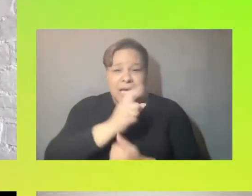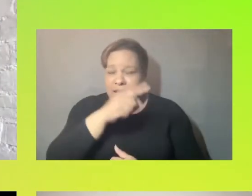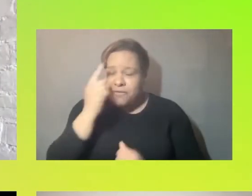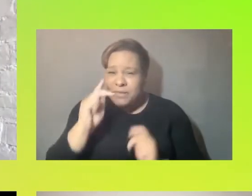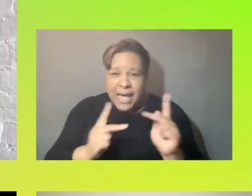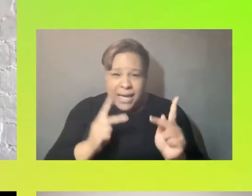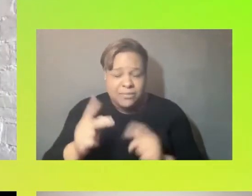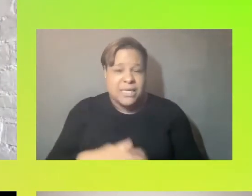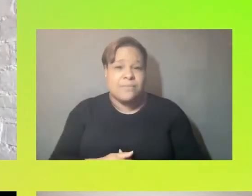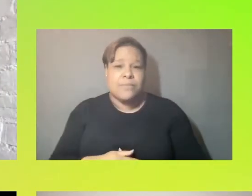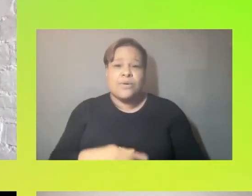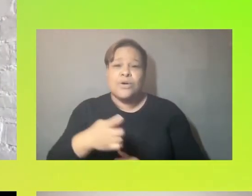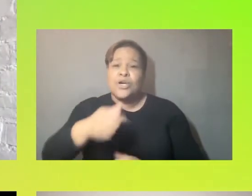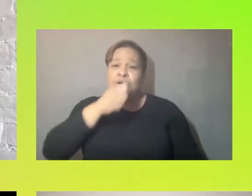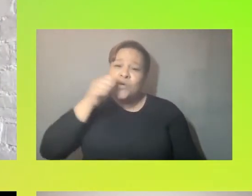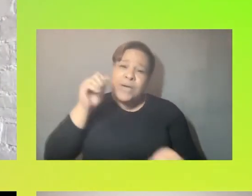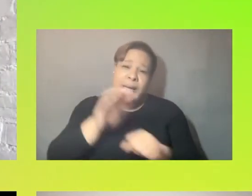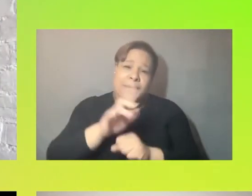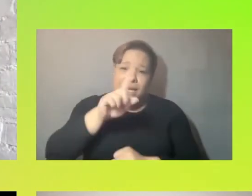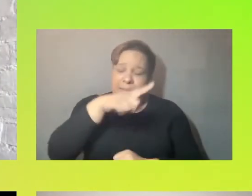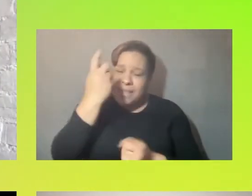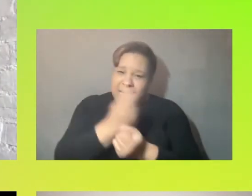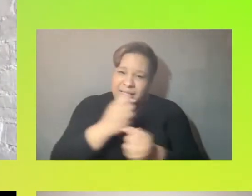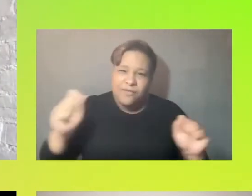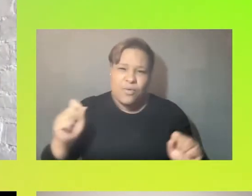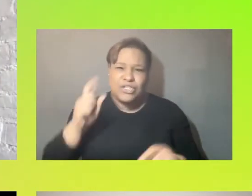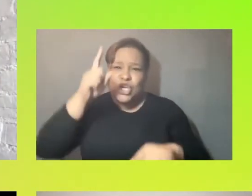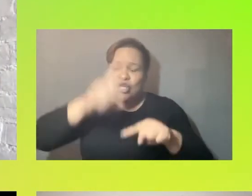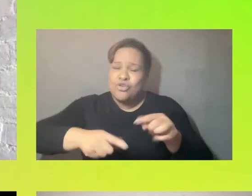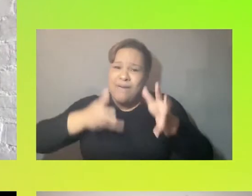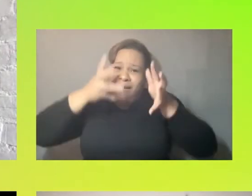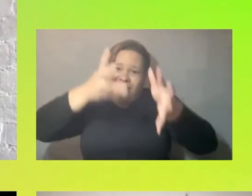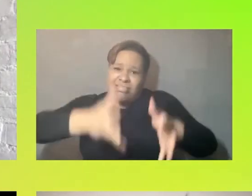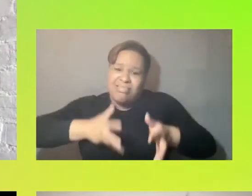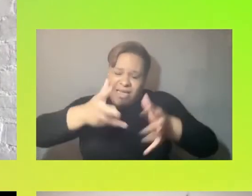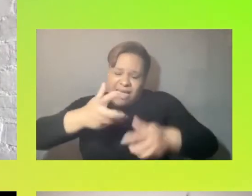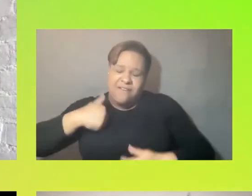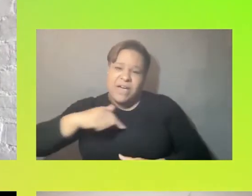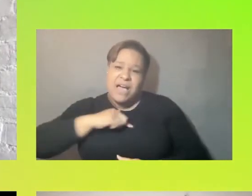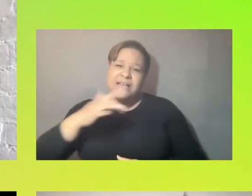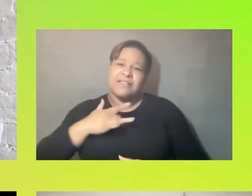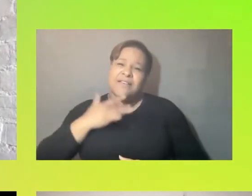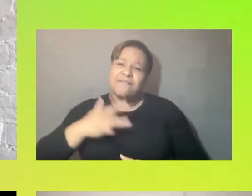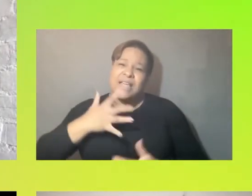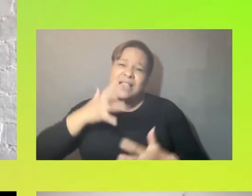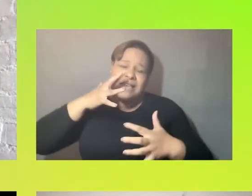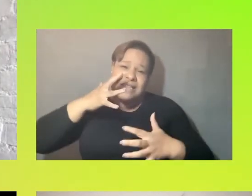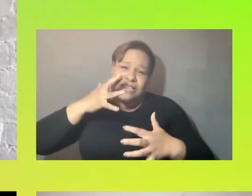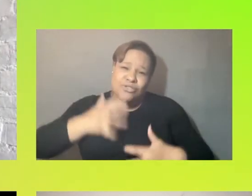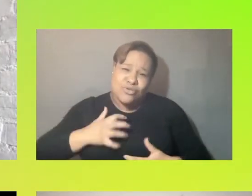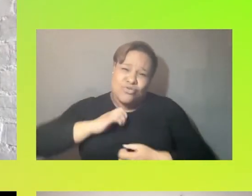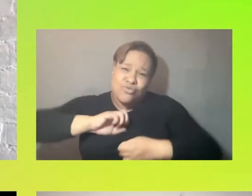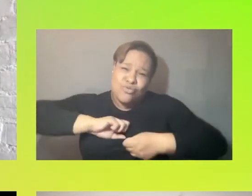you cannot leave us alone with our grief. And we know that our grief actually longs to be witnessed in community.